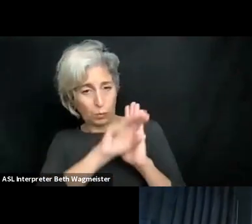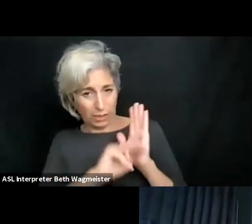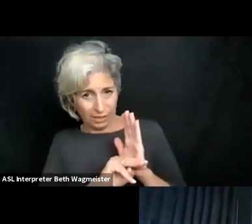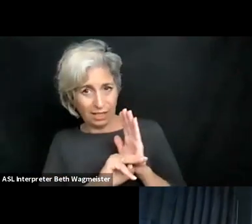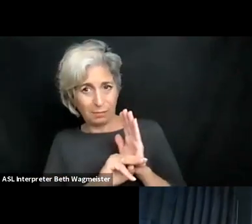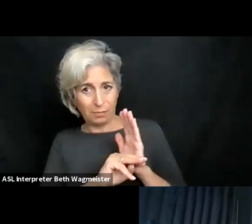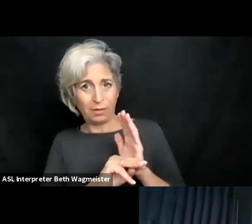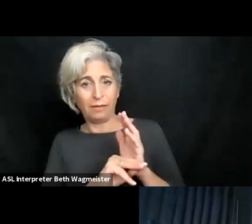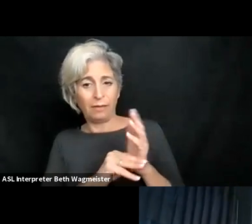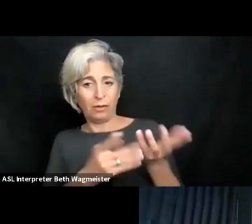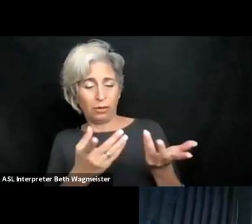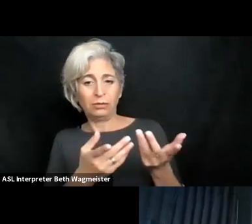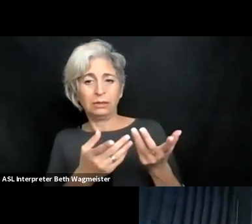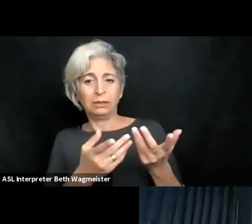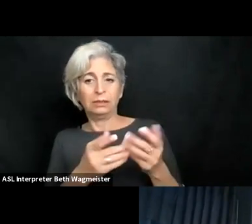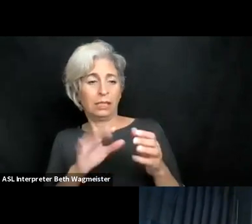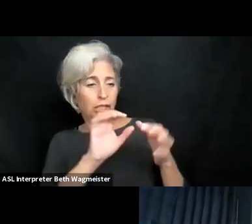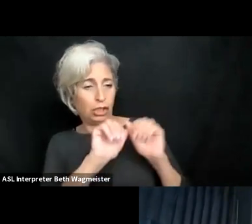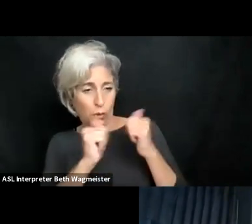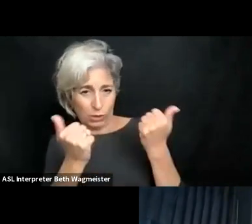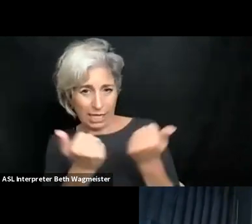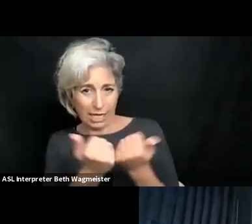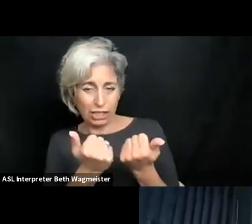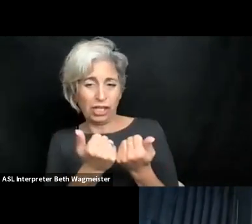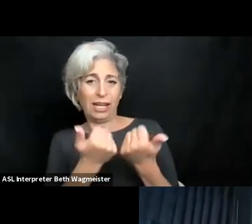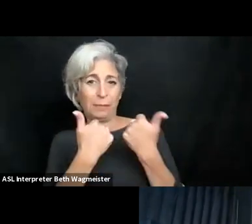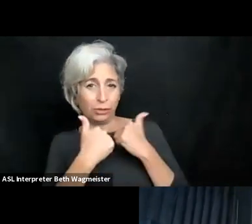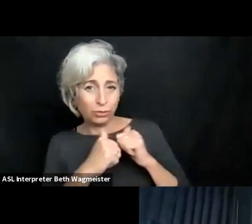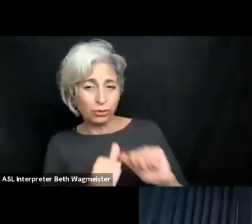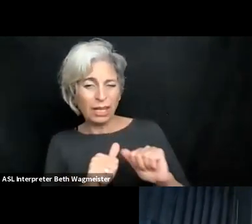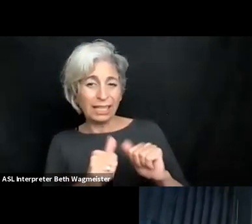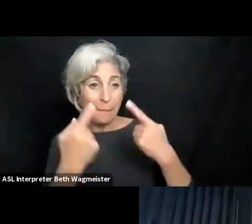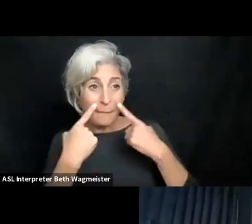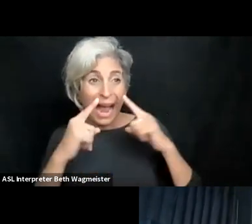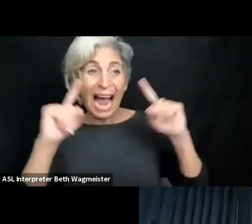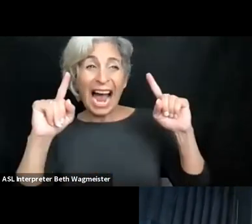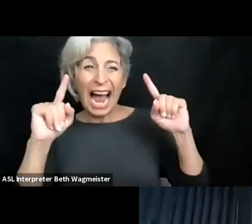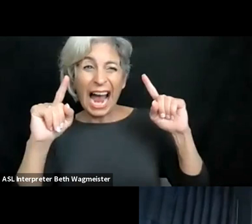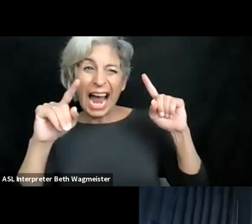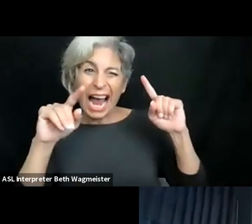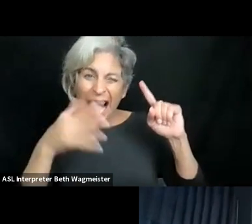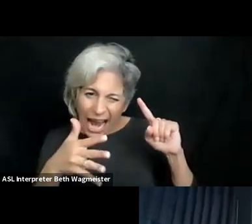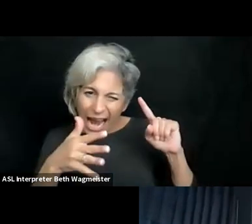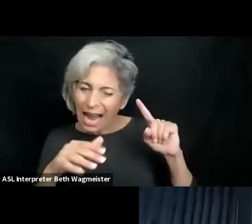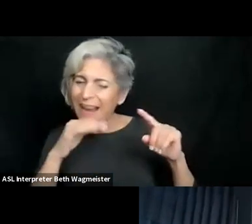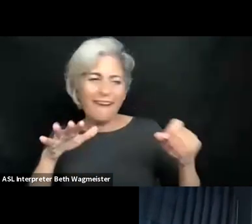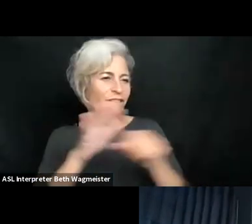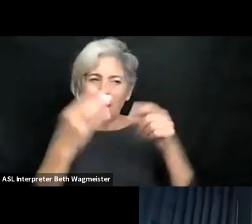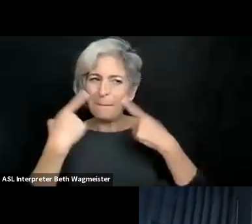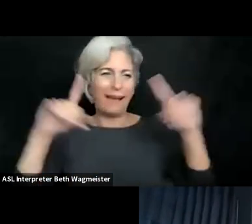I myself have tried to get accessibility into the German curriculum of the German computing